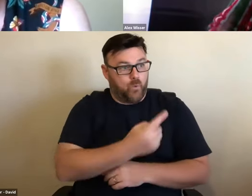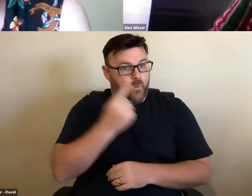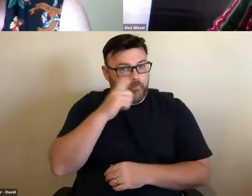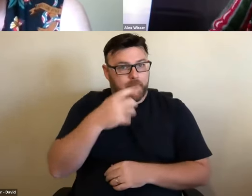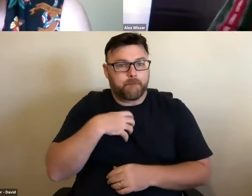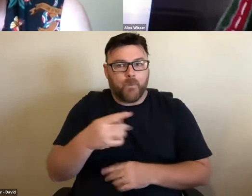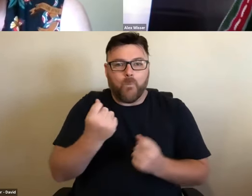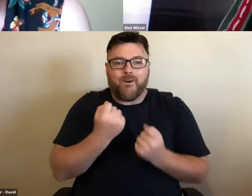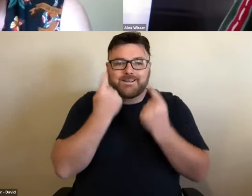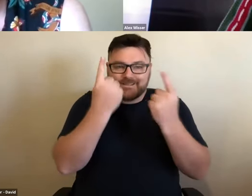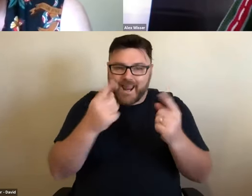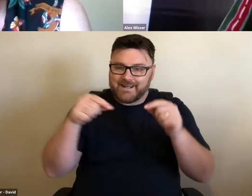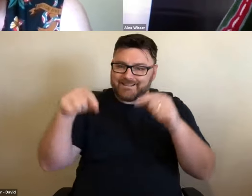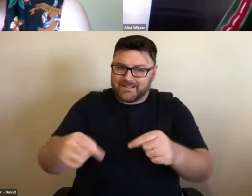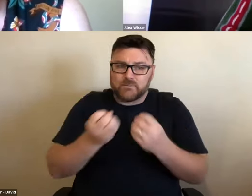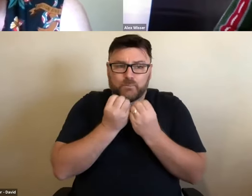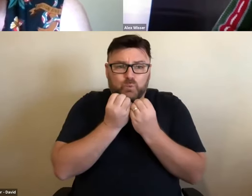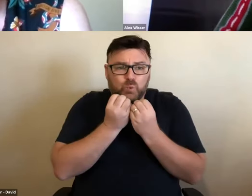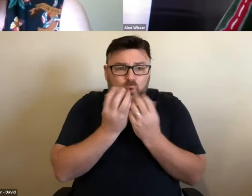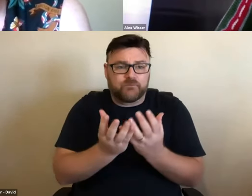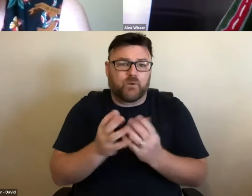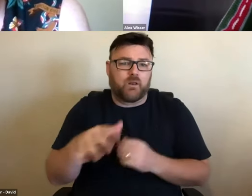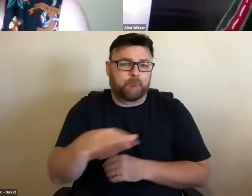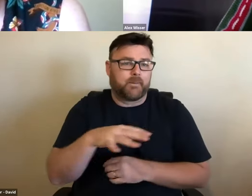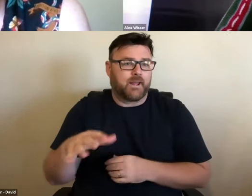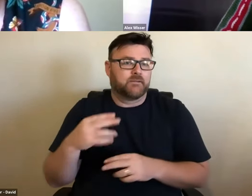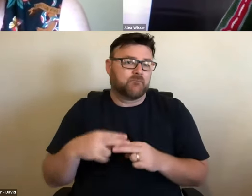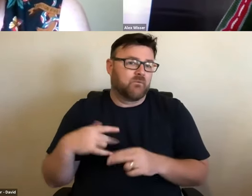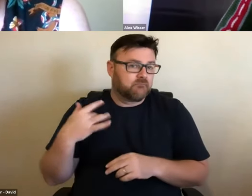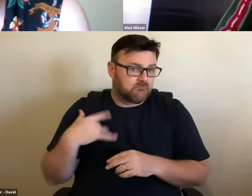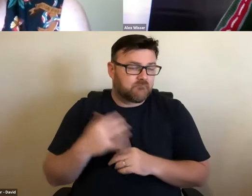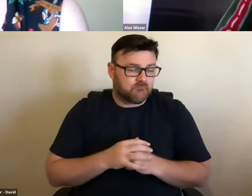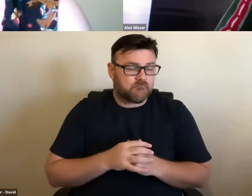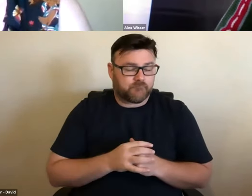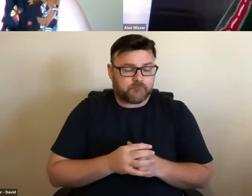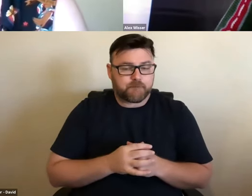beautiful place to live and that's what it is. And we have people who